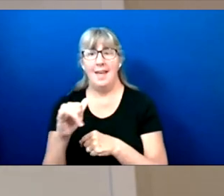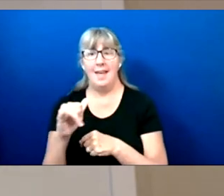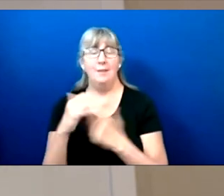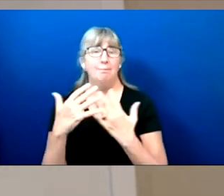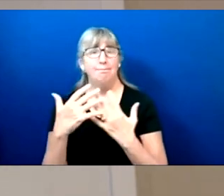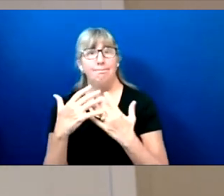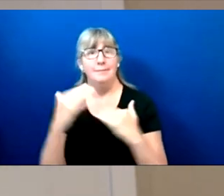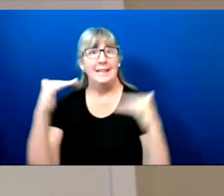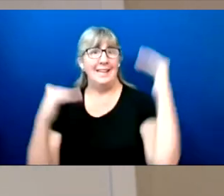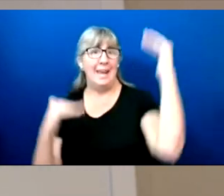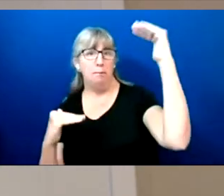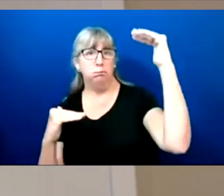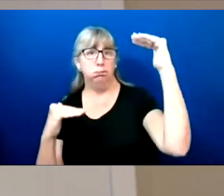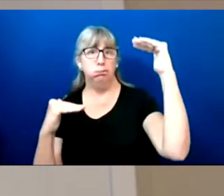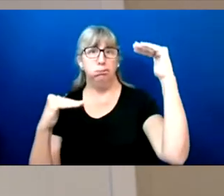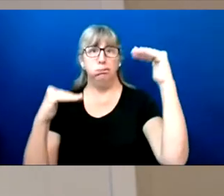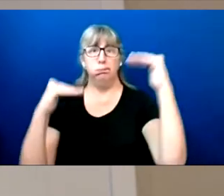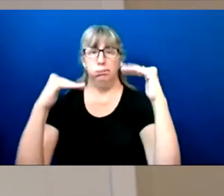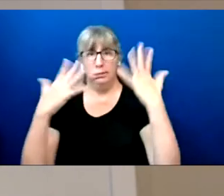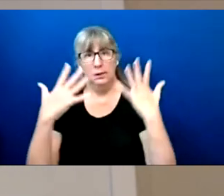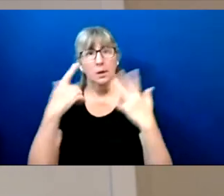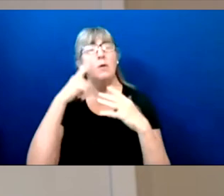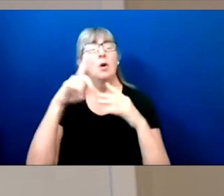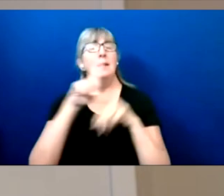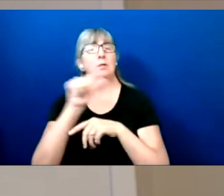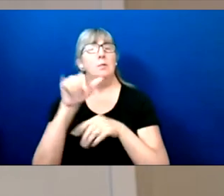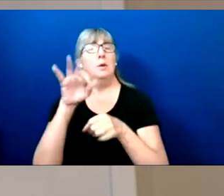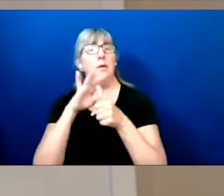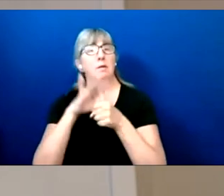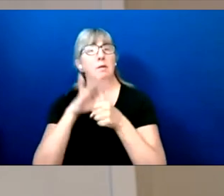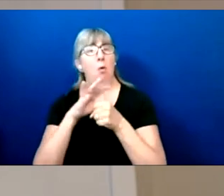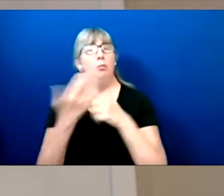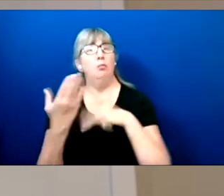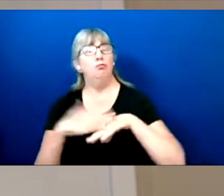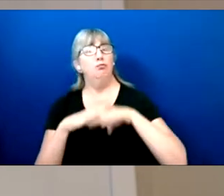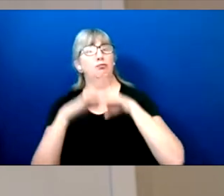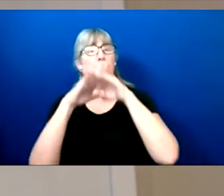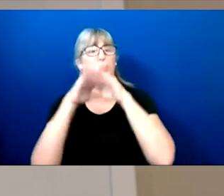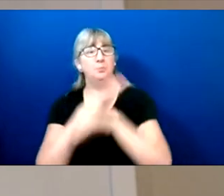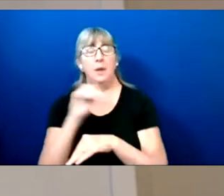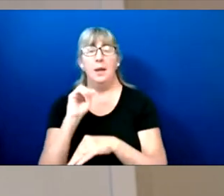that gap, getting out the disability vote and making sure that our community has access